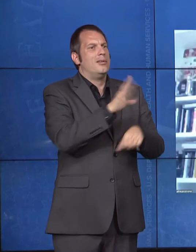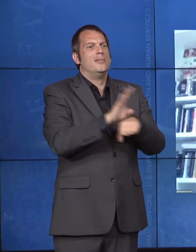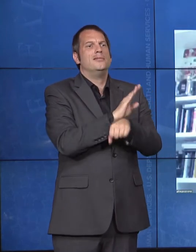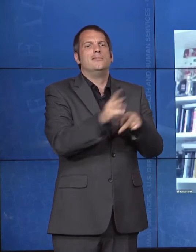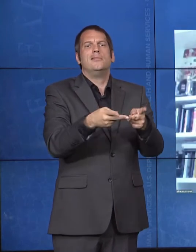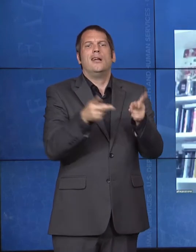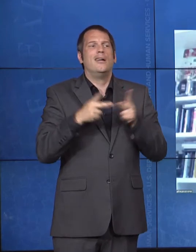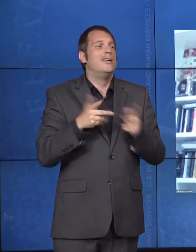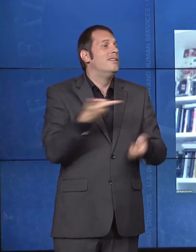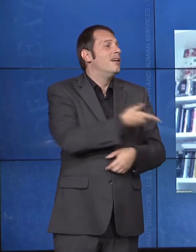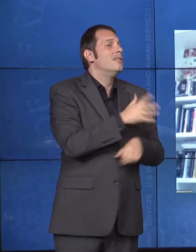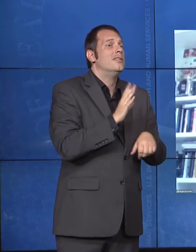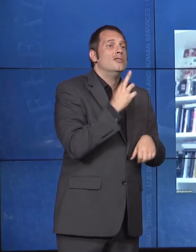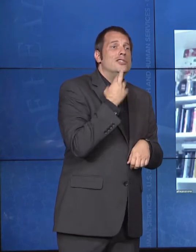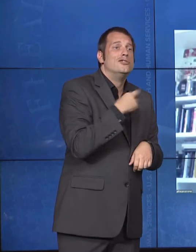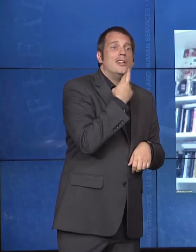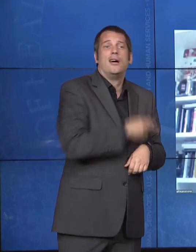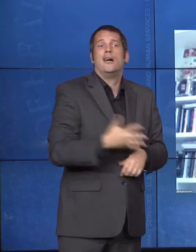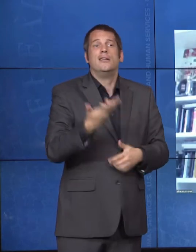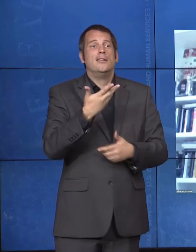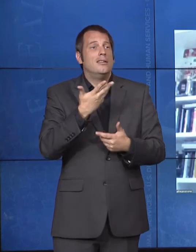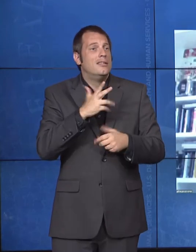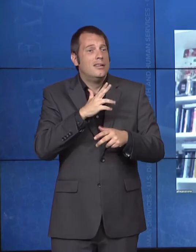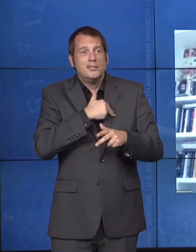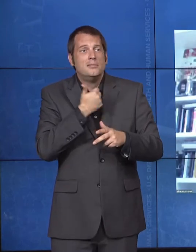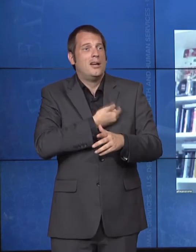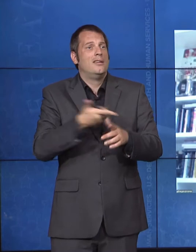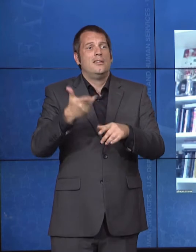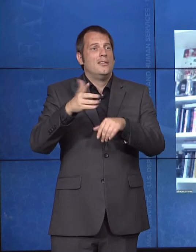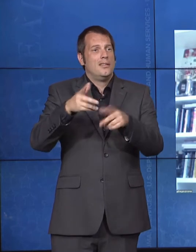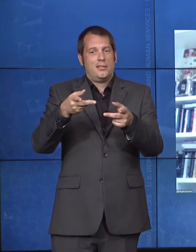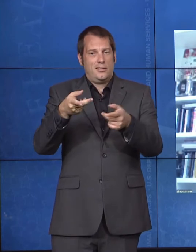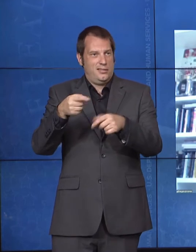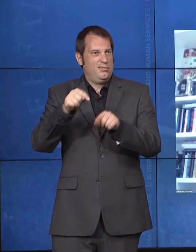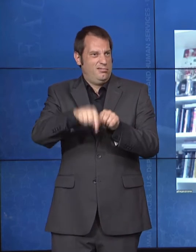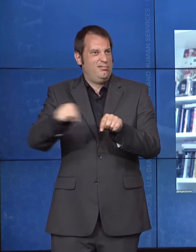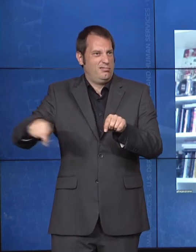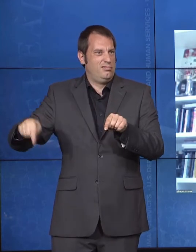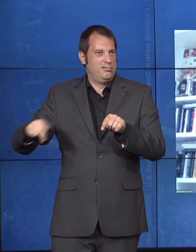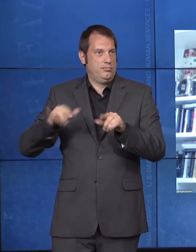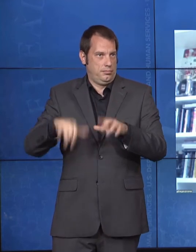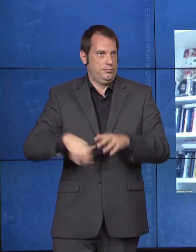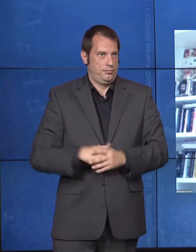So, we're actually building a legacy of these giants of the civil rights movement, to make